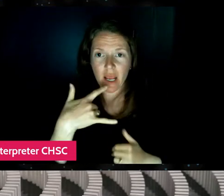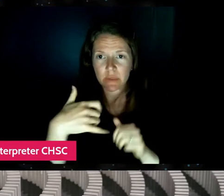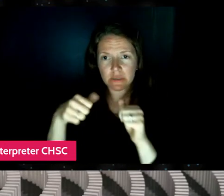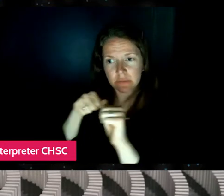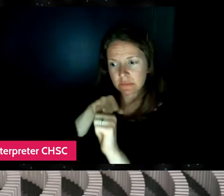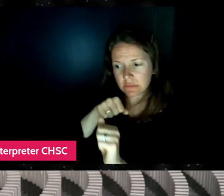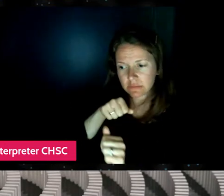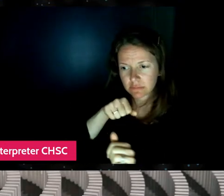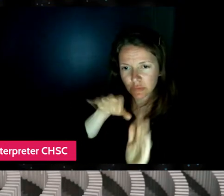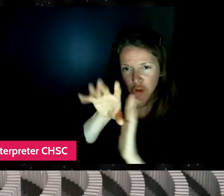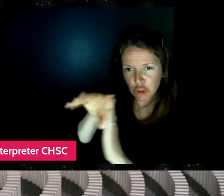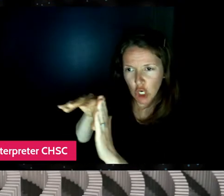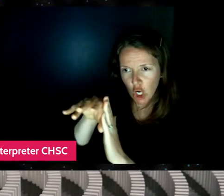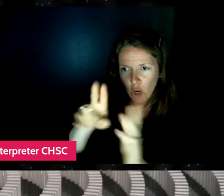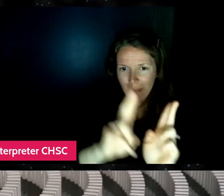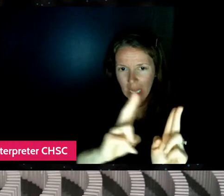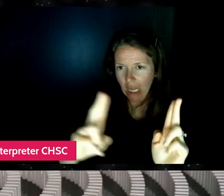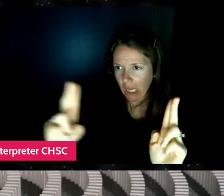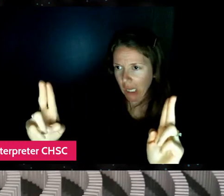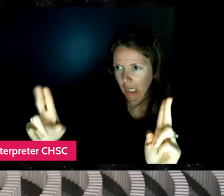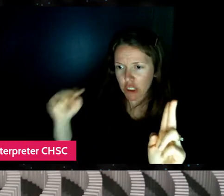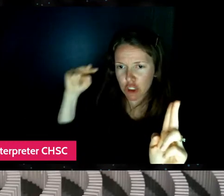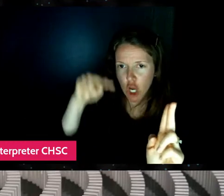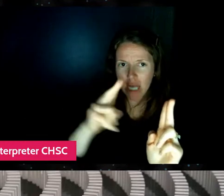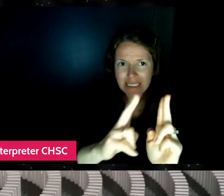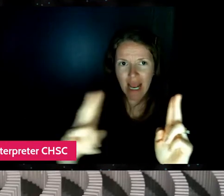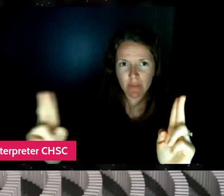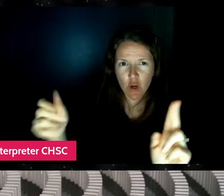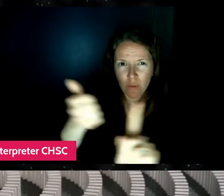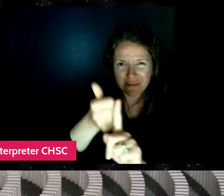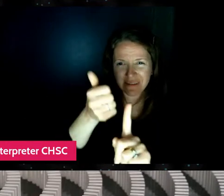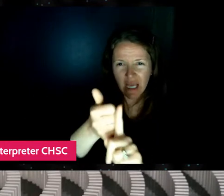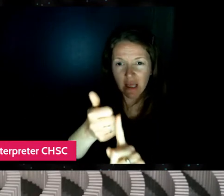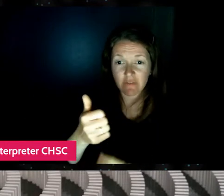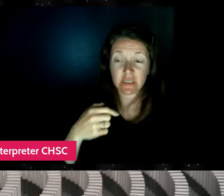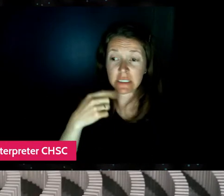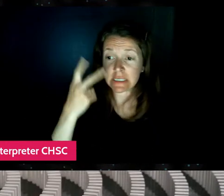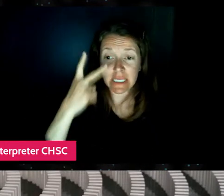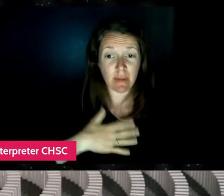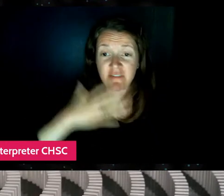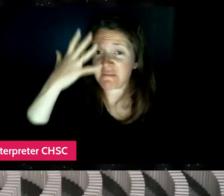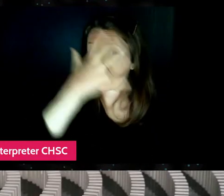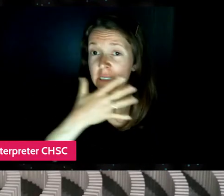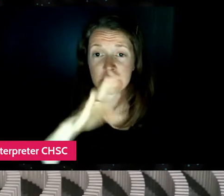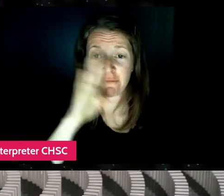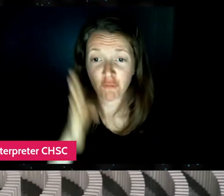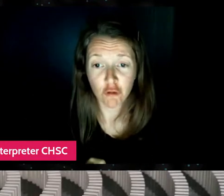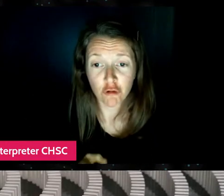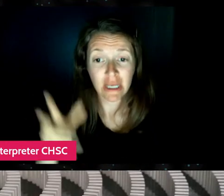just building the dominoes. They just saw the dominoes, they didn't see my face and hear my voice. And, you know, it was kind of a pain